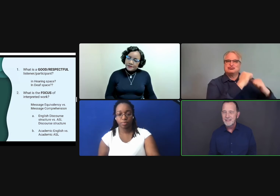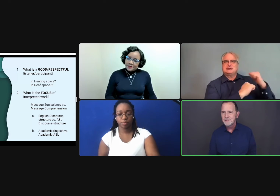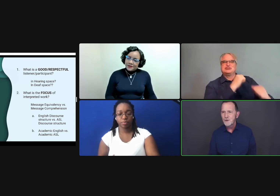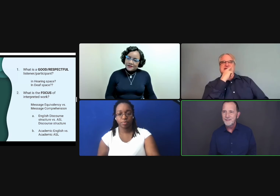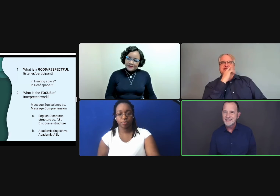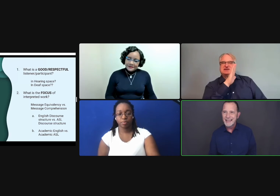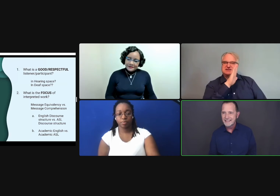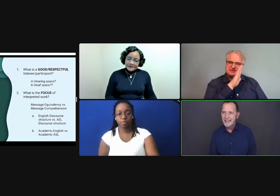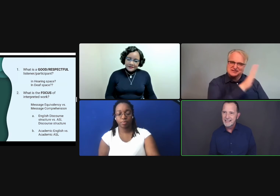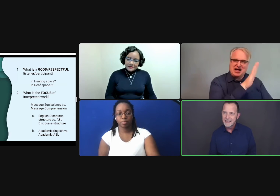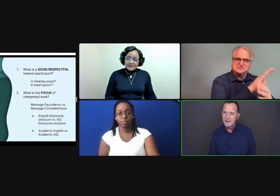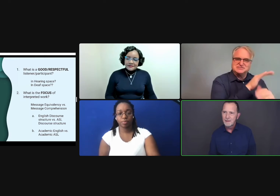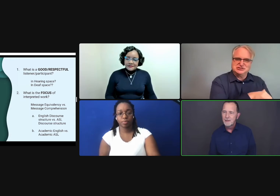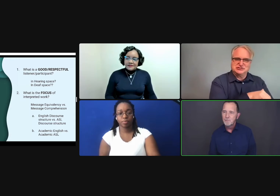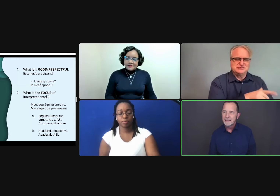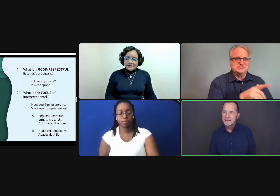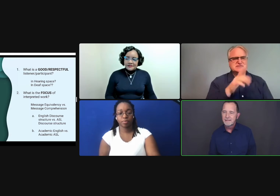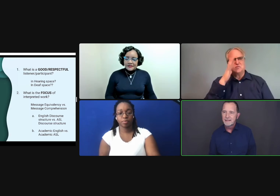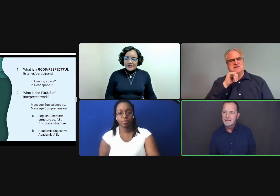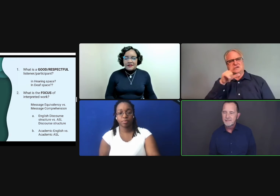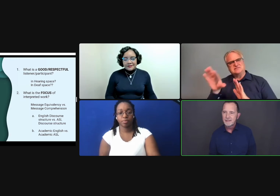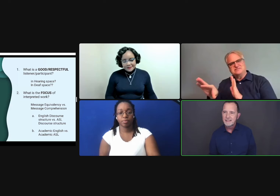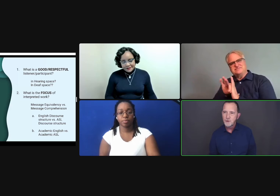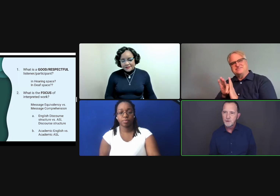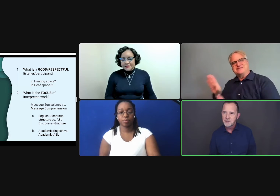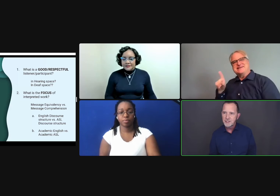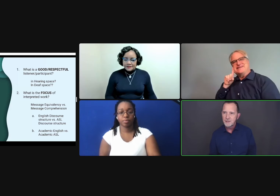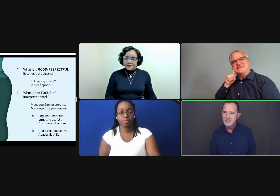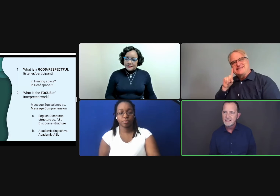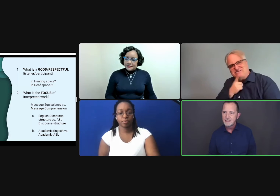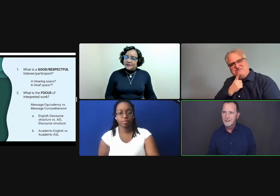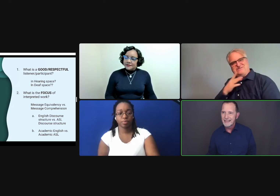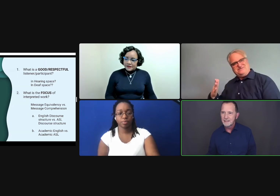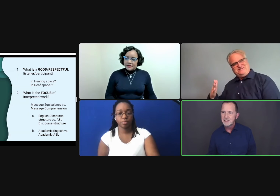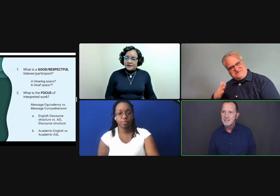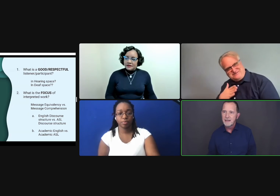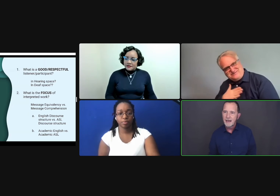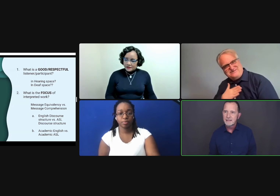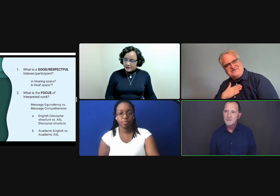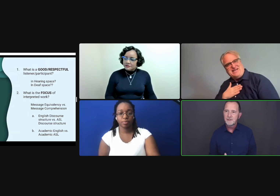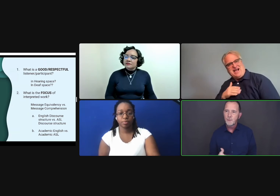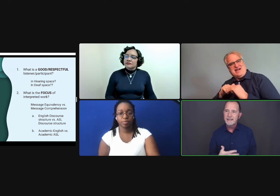even though it's ASL but the discourse structure is consistent with English, not with the way